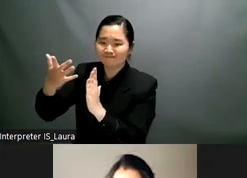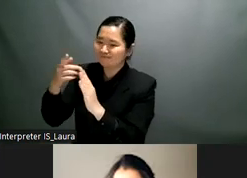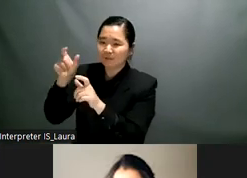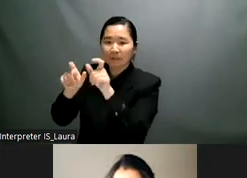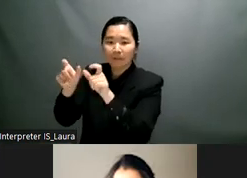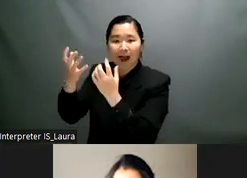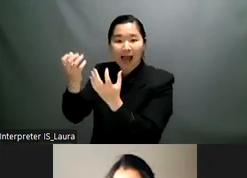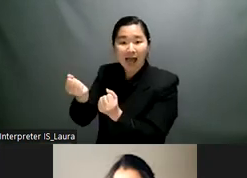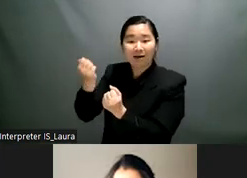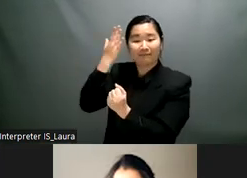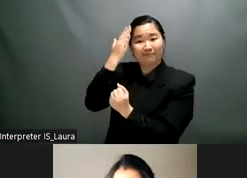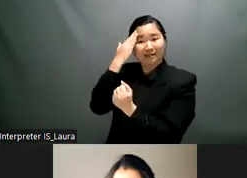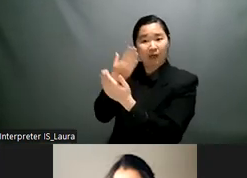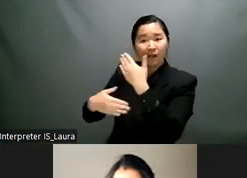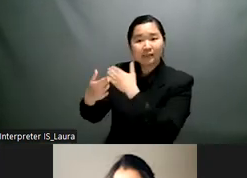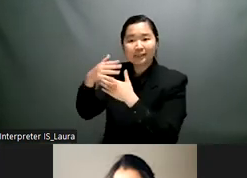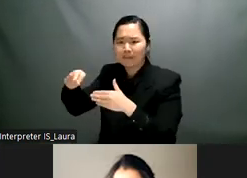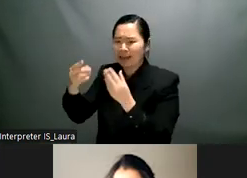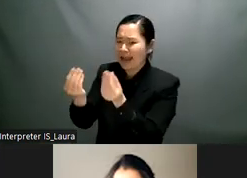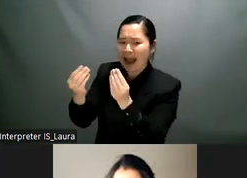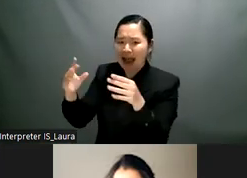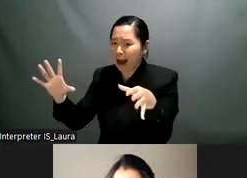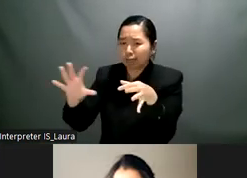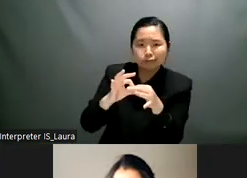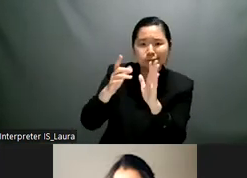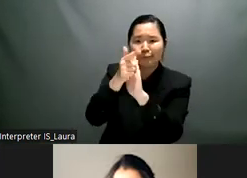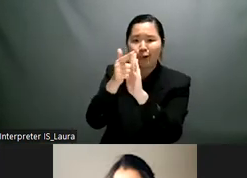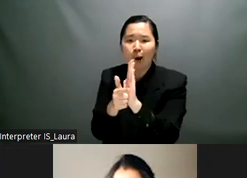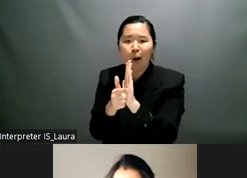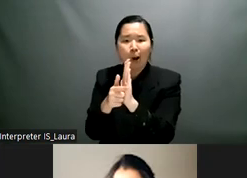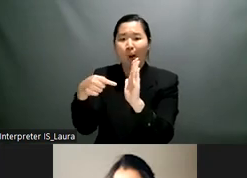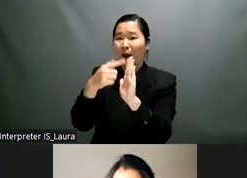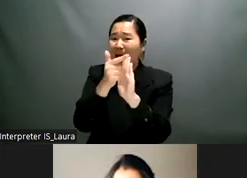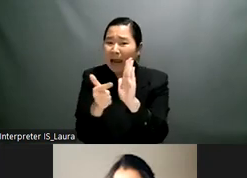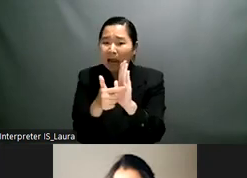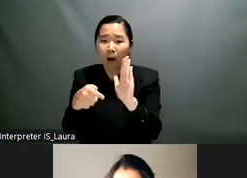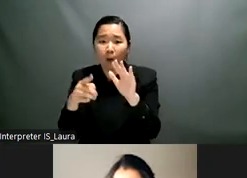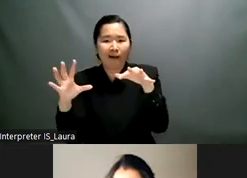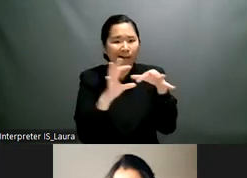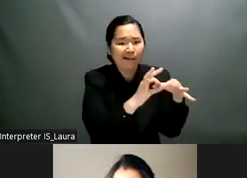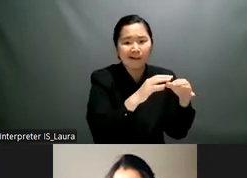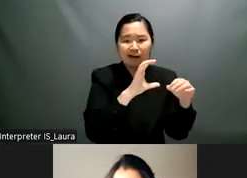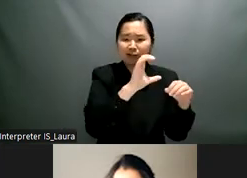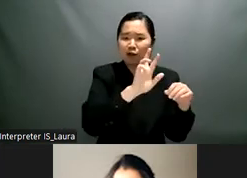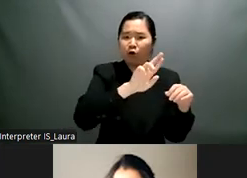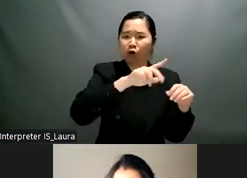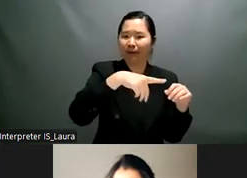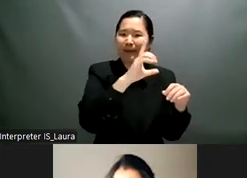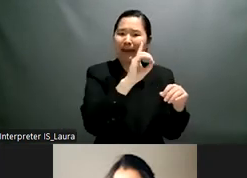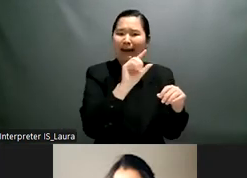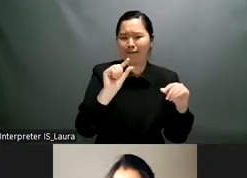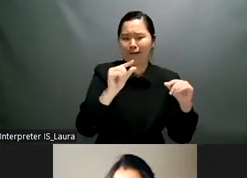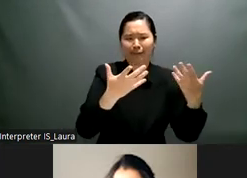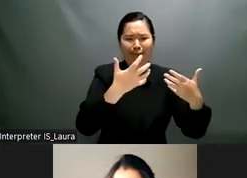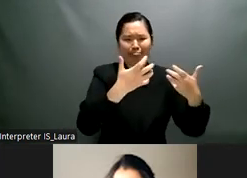important to consider these specific laws that as we talk about legal harmonization then this